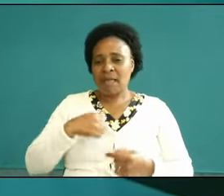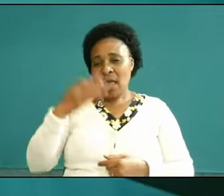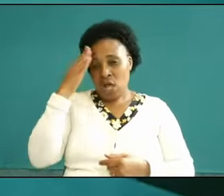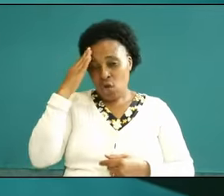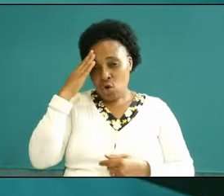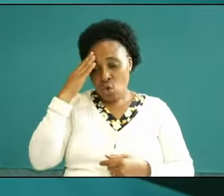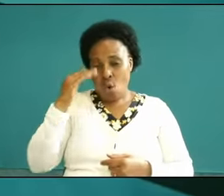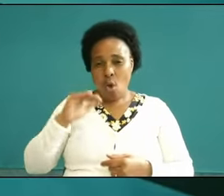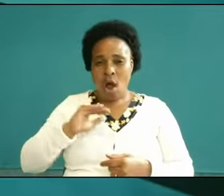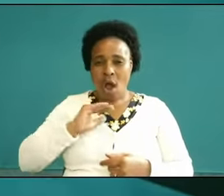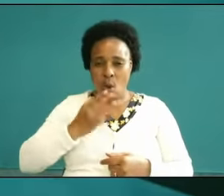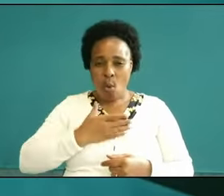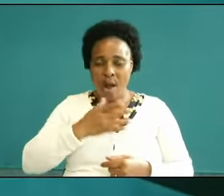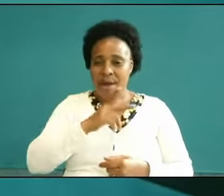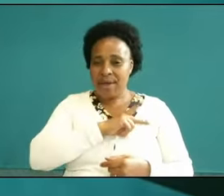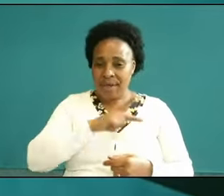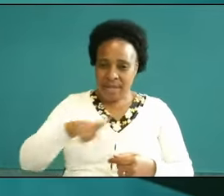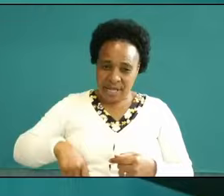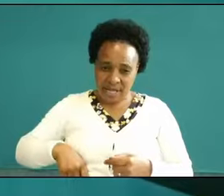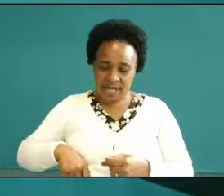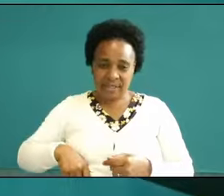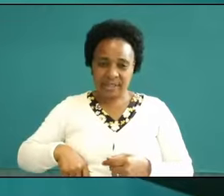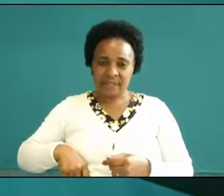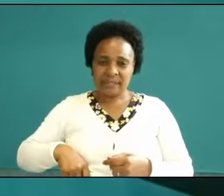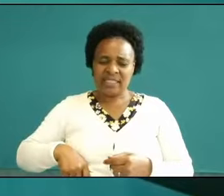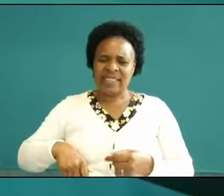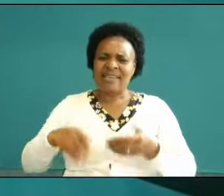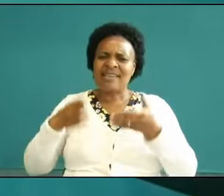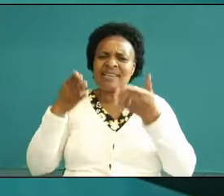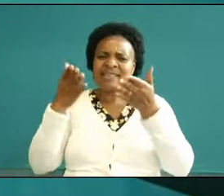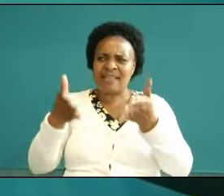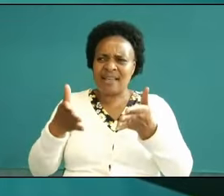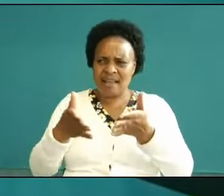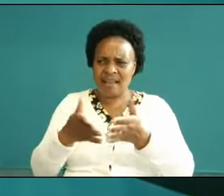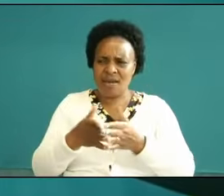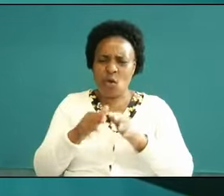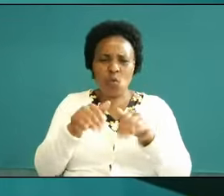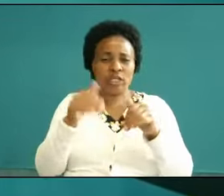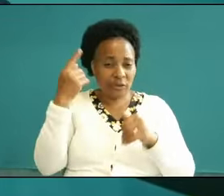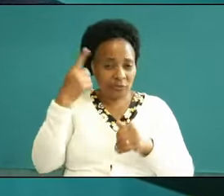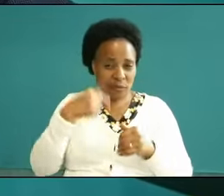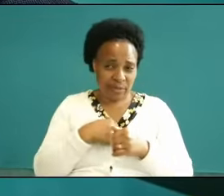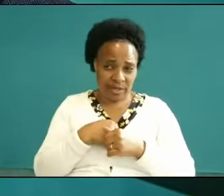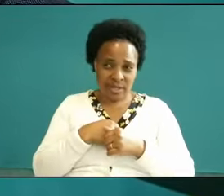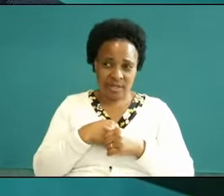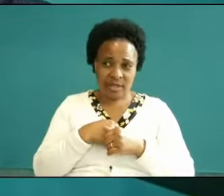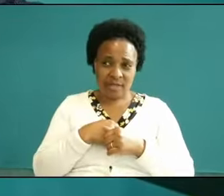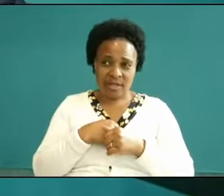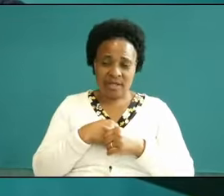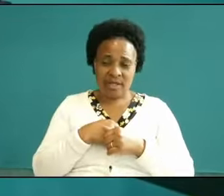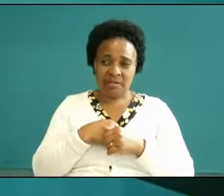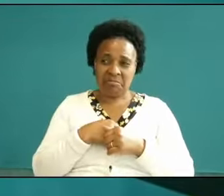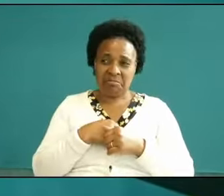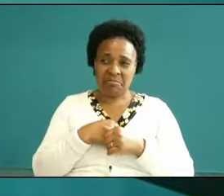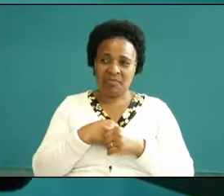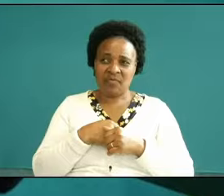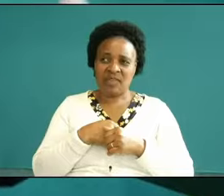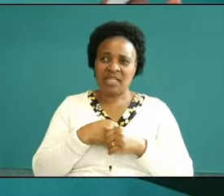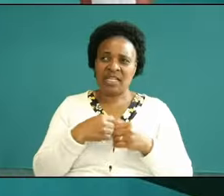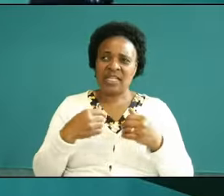the Lord hallelujah for me living just a benefit God has given me that's just a privilege if I die